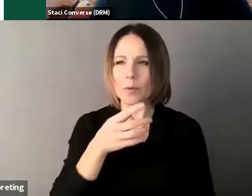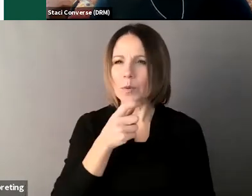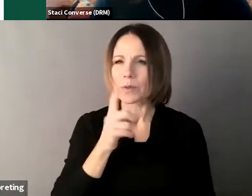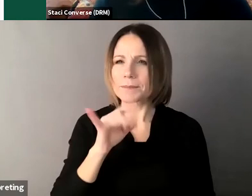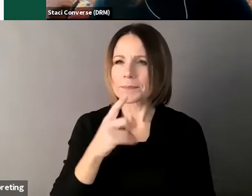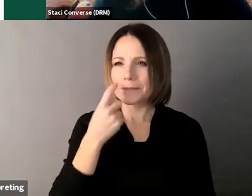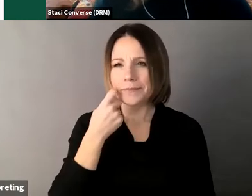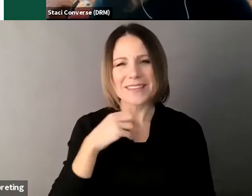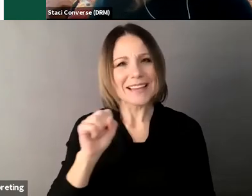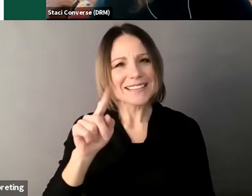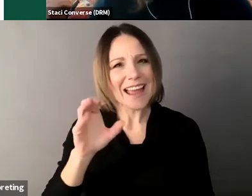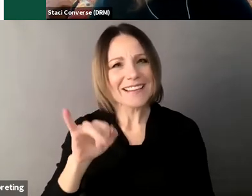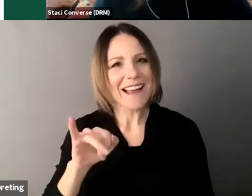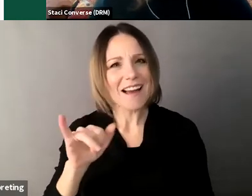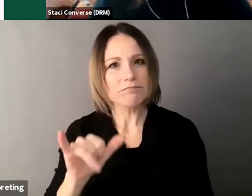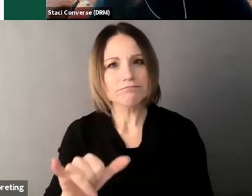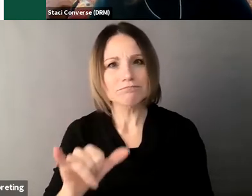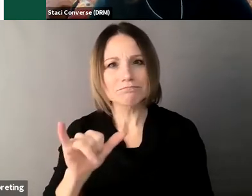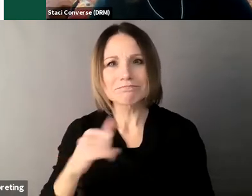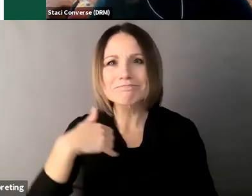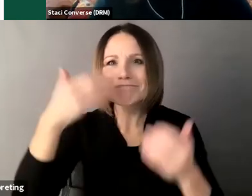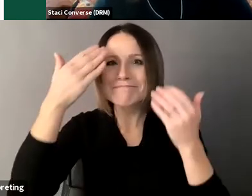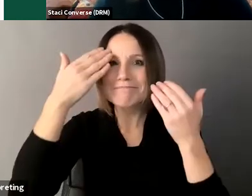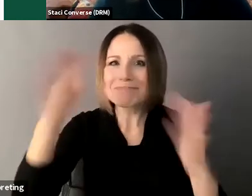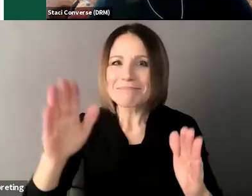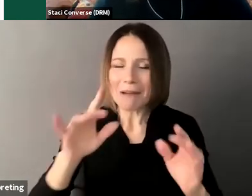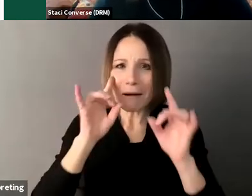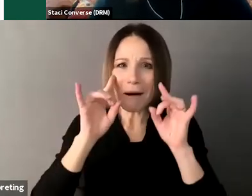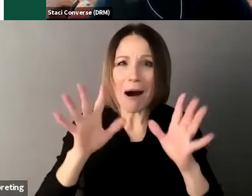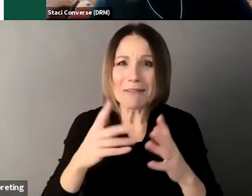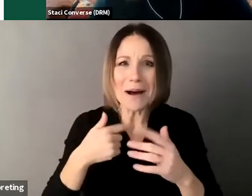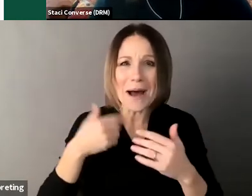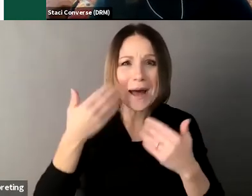I don't know that we exactly know that isn't that horrible that's a great question um because